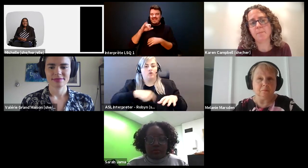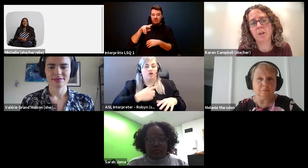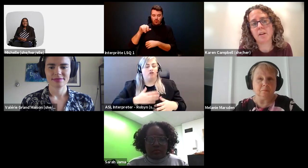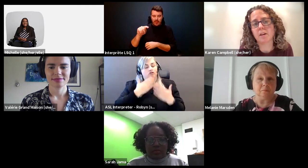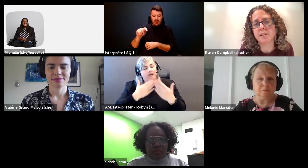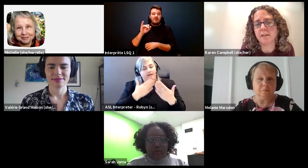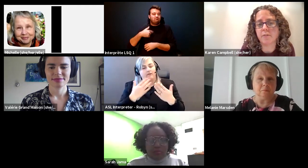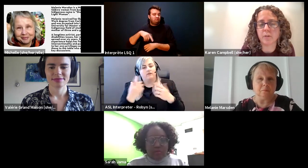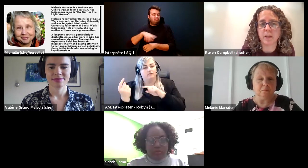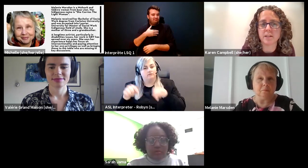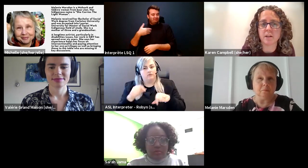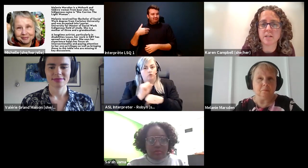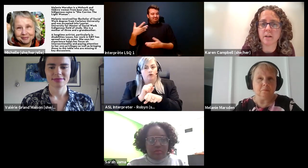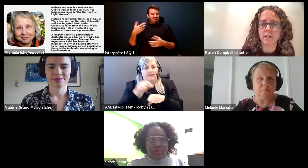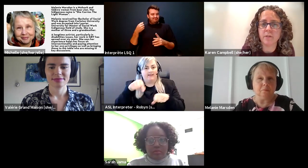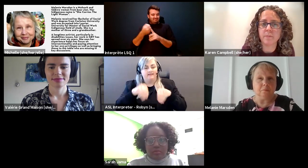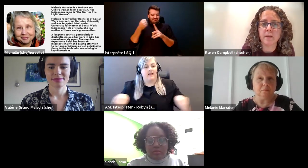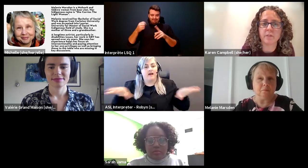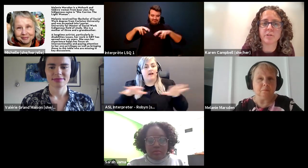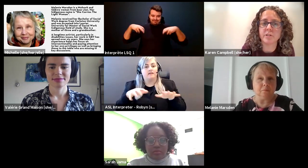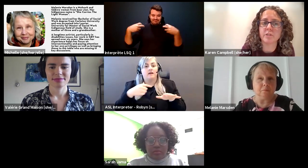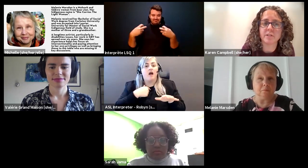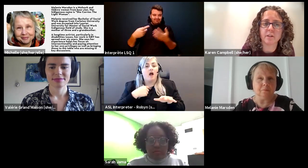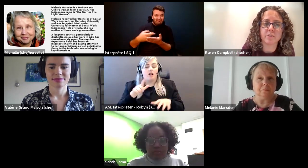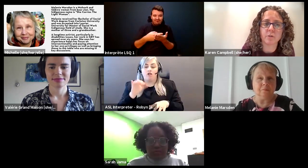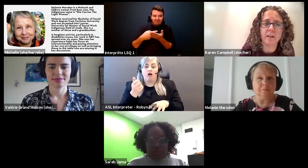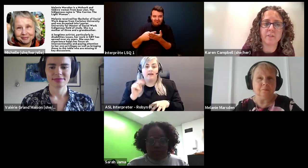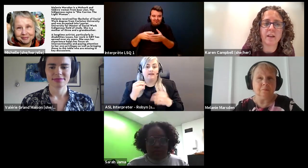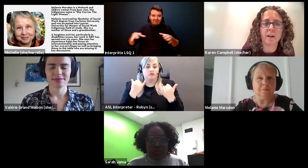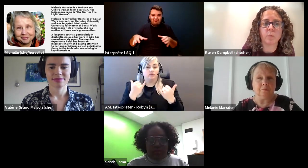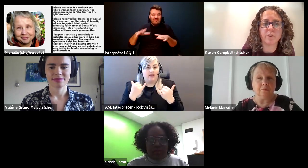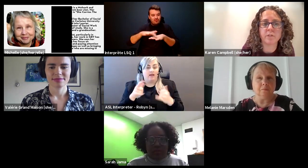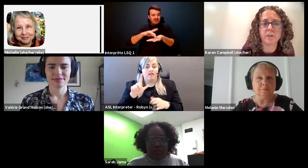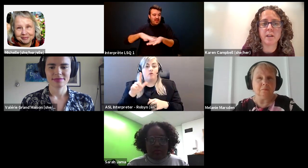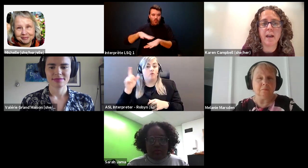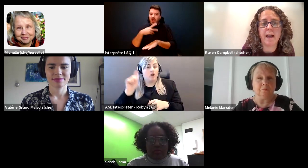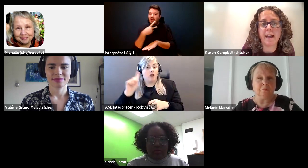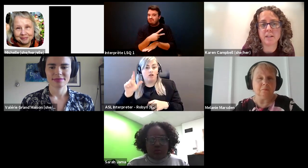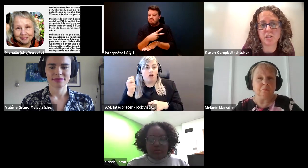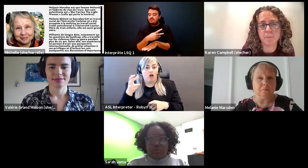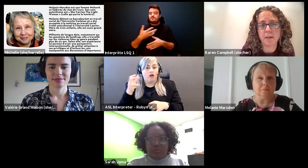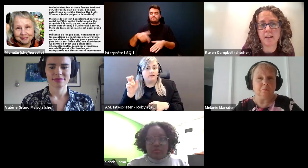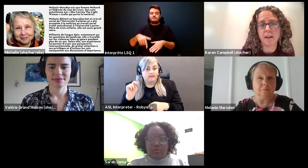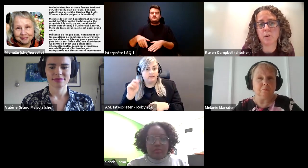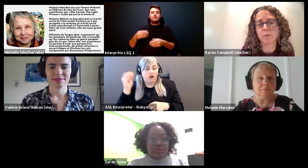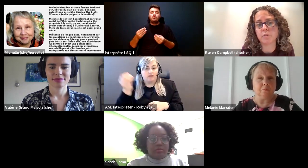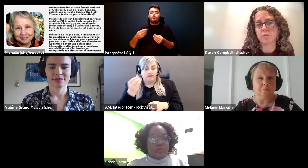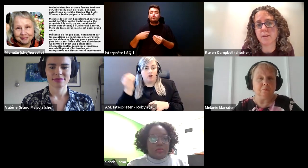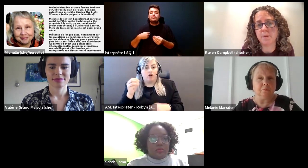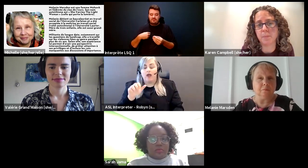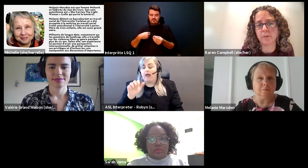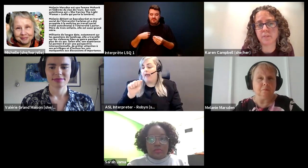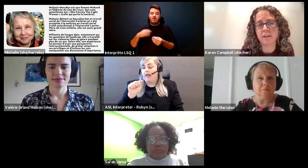Karen Campbell (she/her): i'm logging on today from London Ontario their traditional territory of the ad wandering anish Navi and holding a shown a people's.